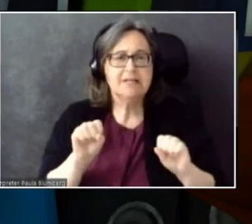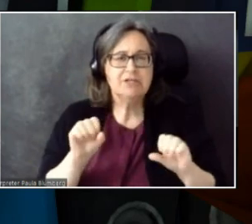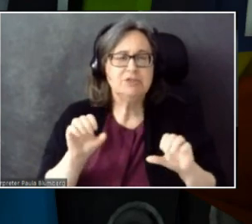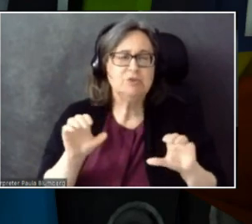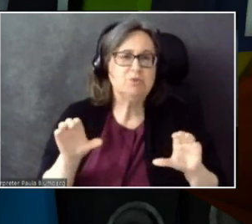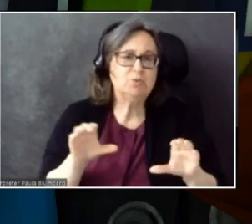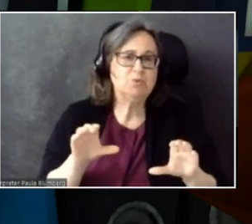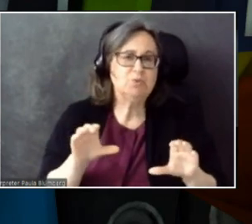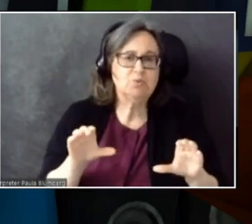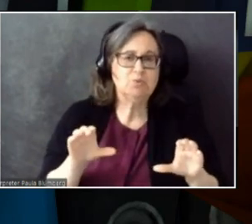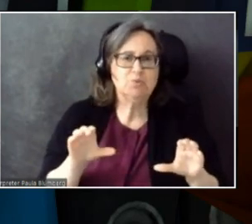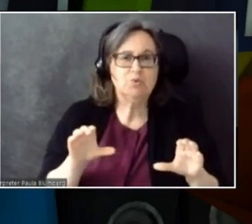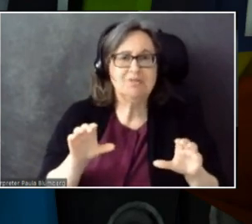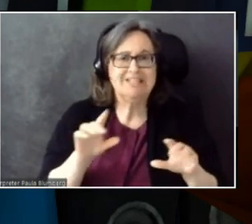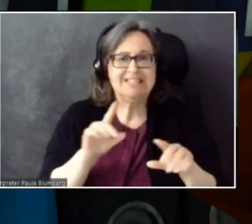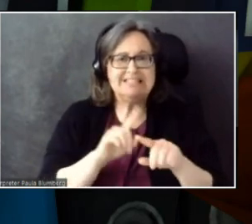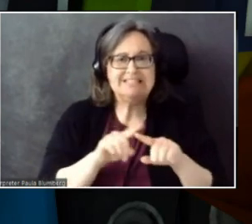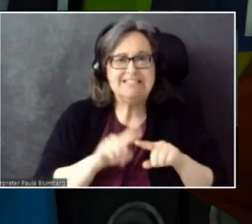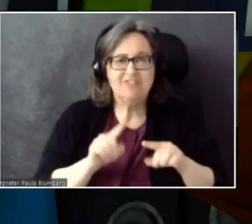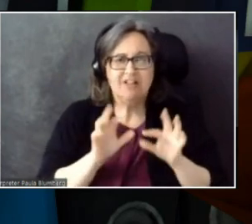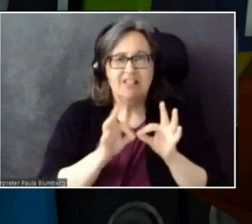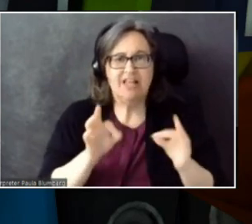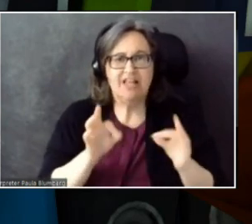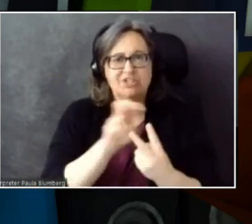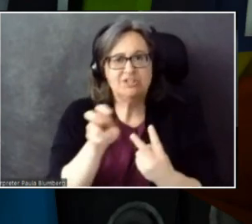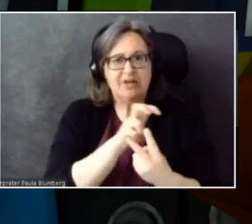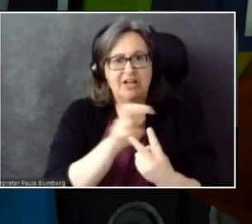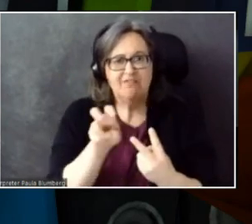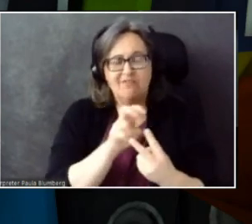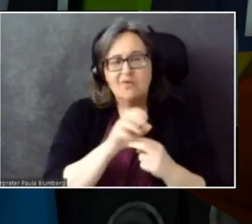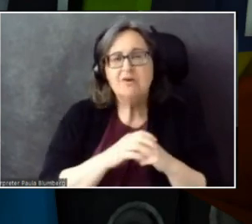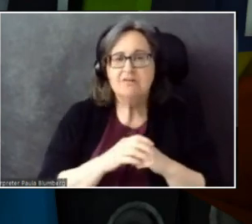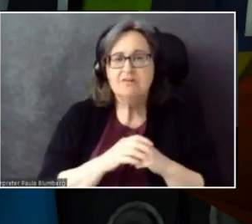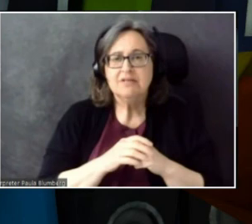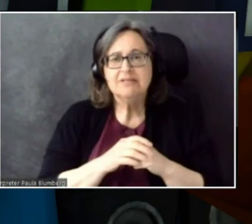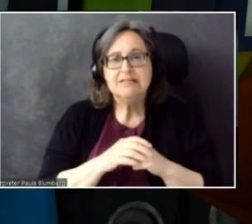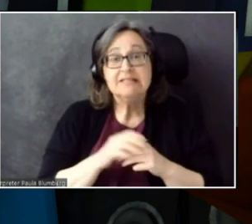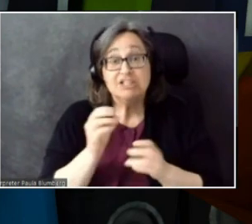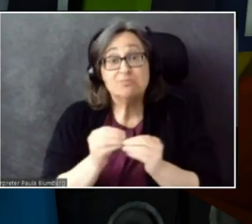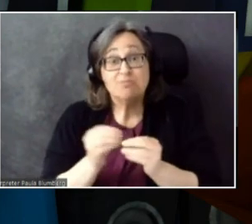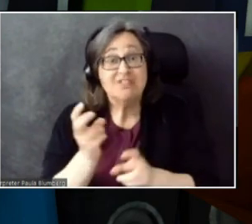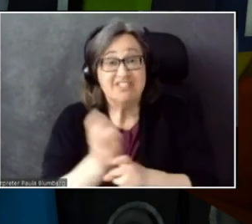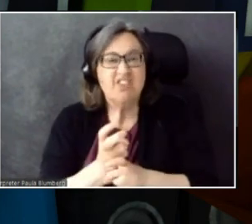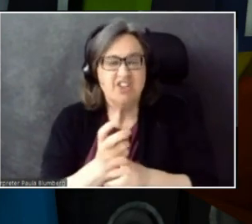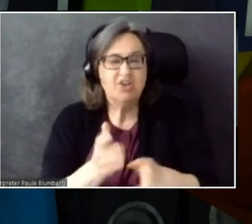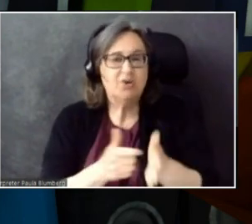Cross-language... Would be more difficult. Require more compute.